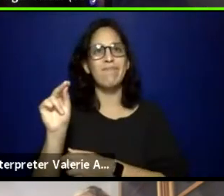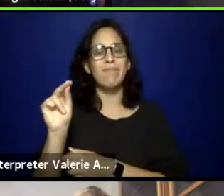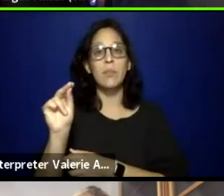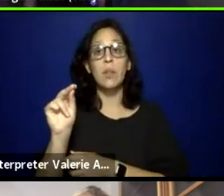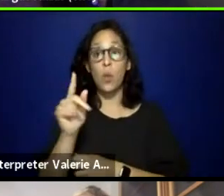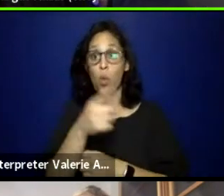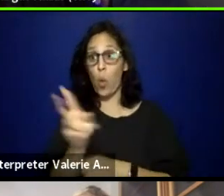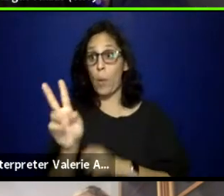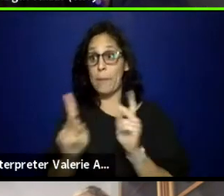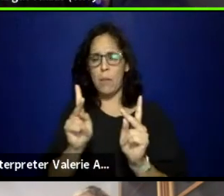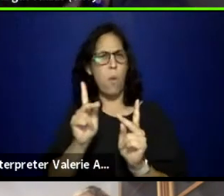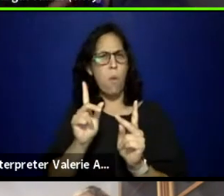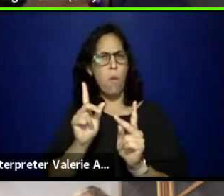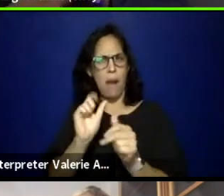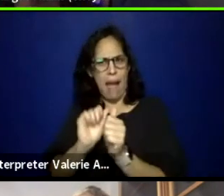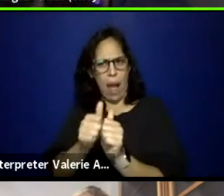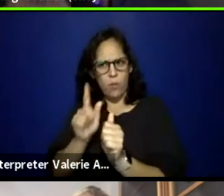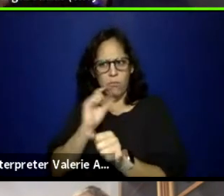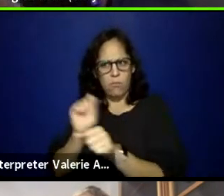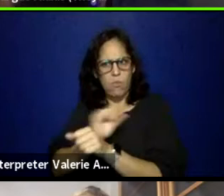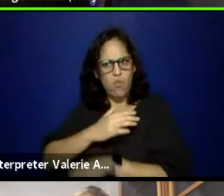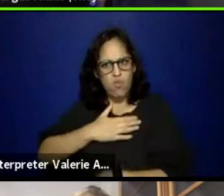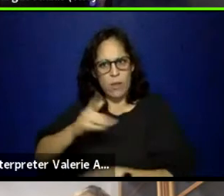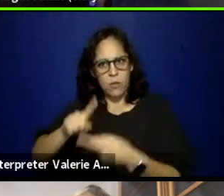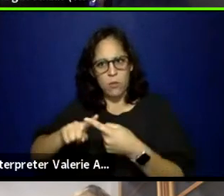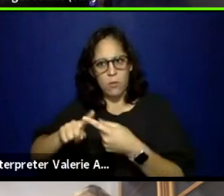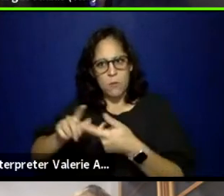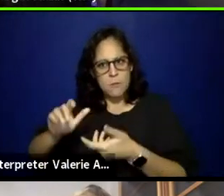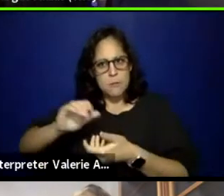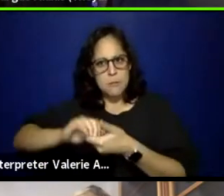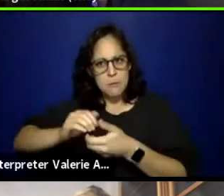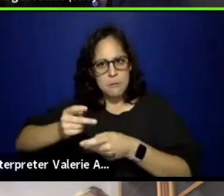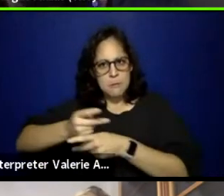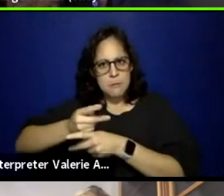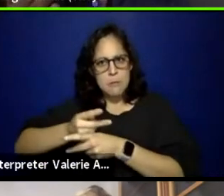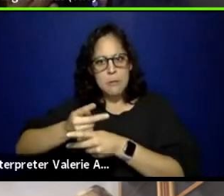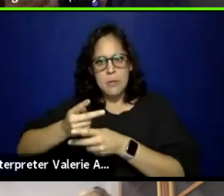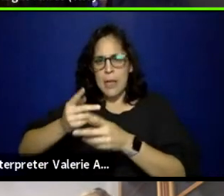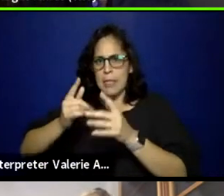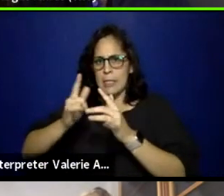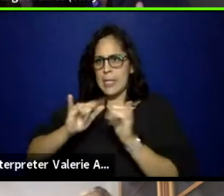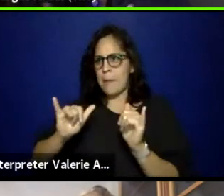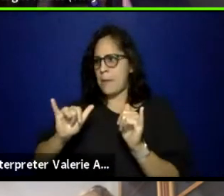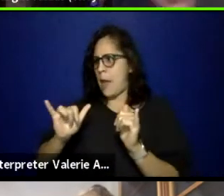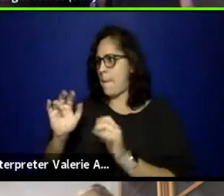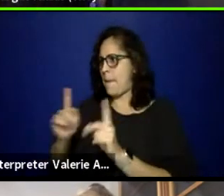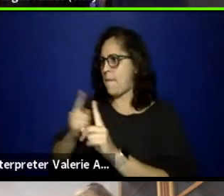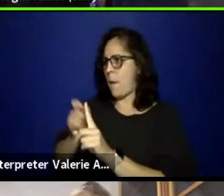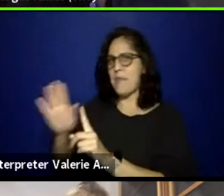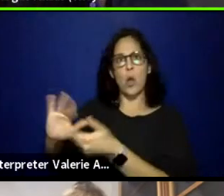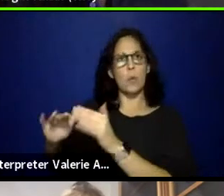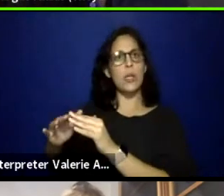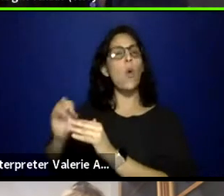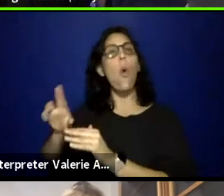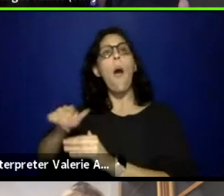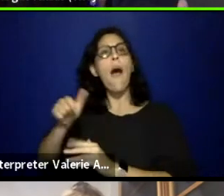and what work are they doing to elevate people from their communities or intersectional communities?